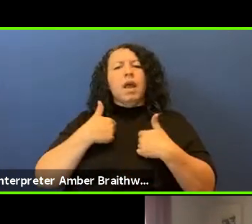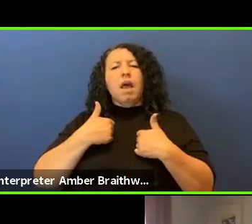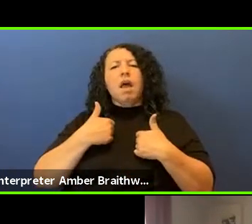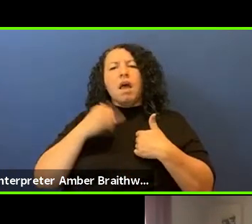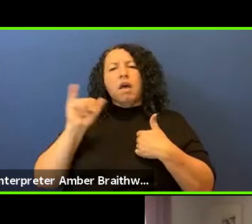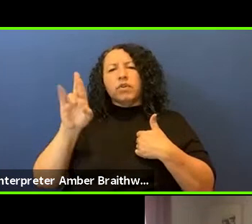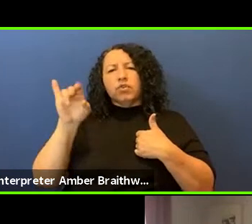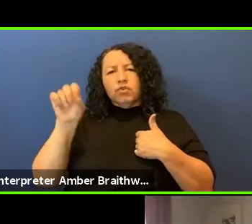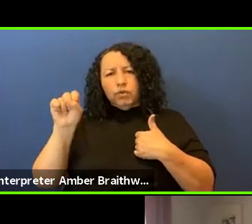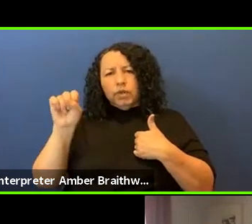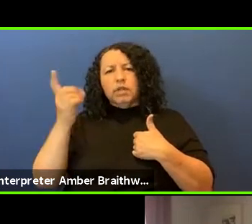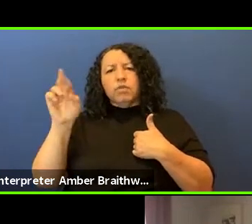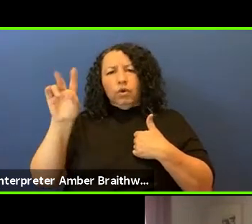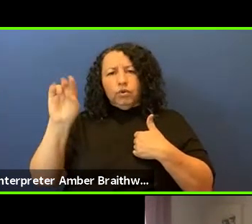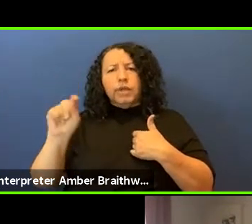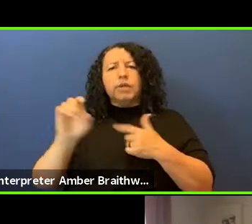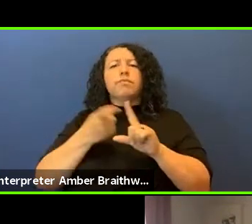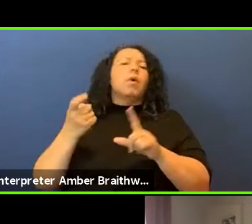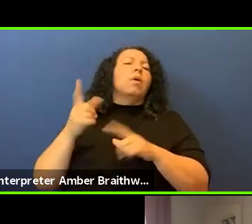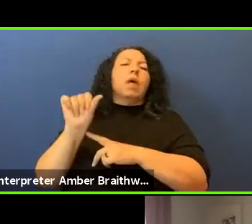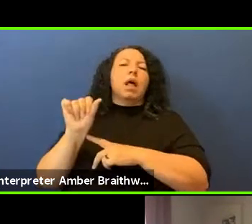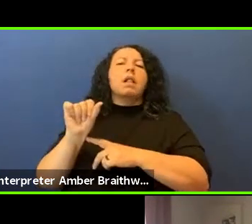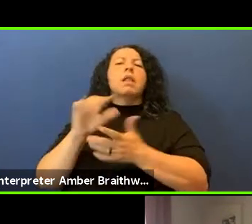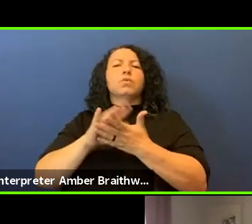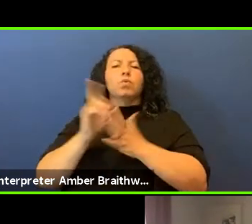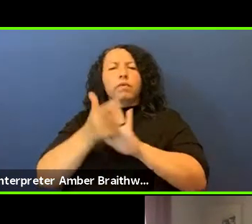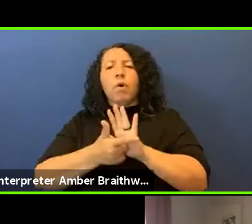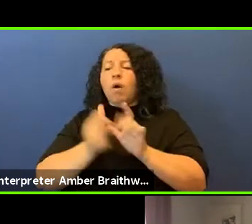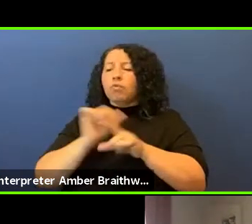School of Law and I trained and apprenticed to become a lawyer